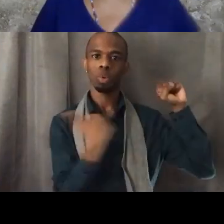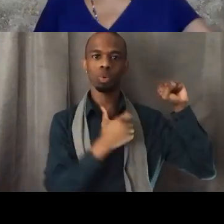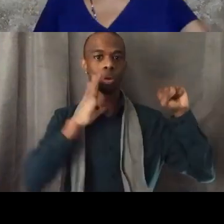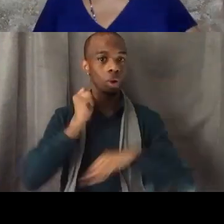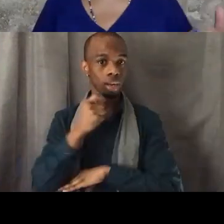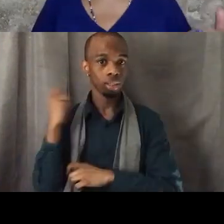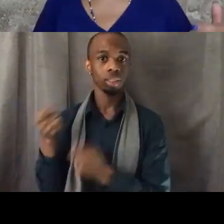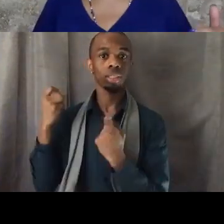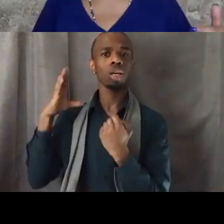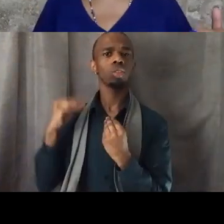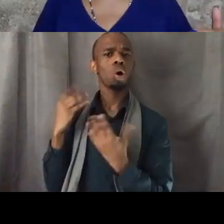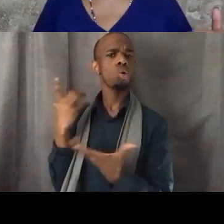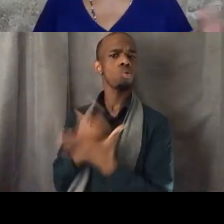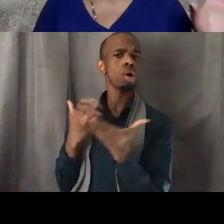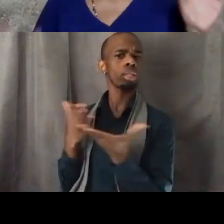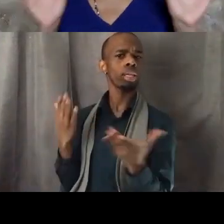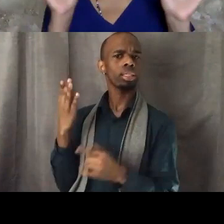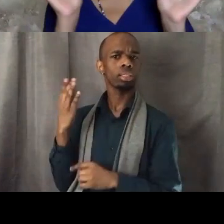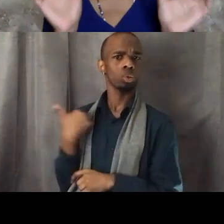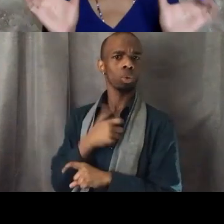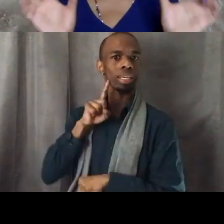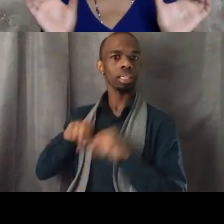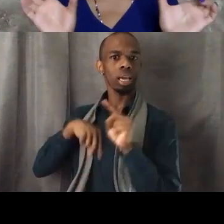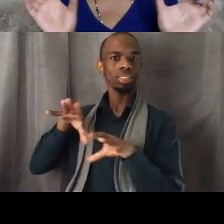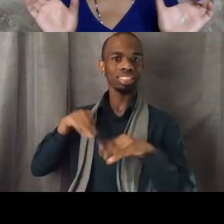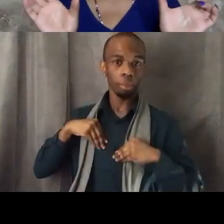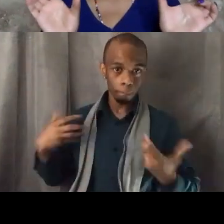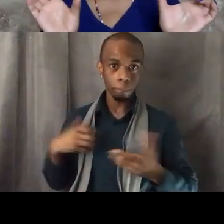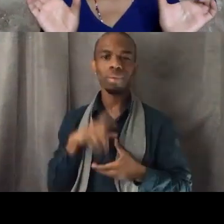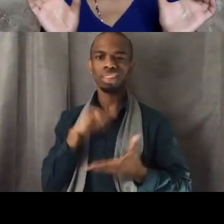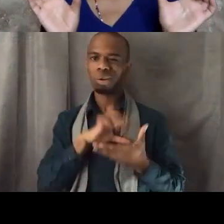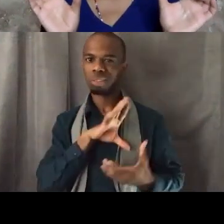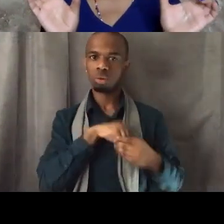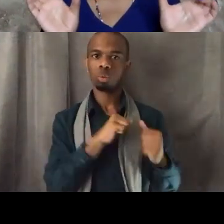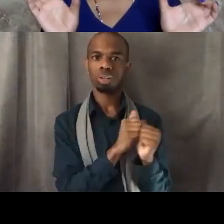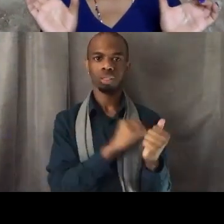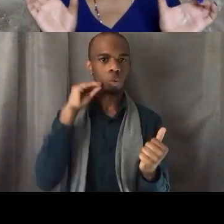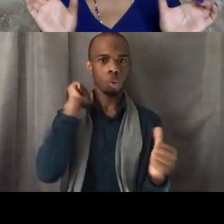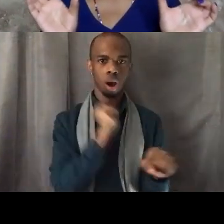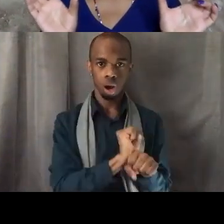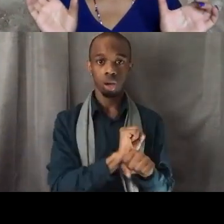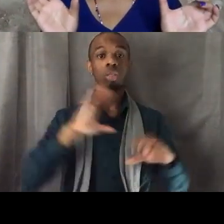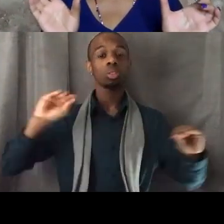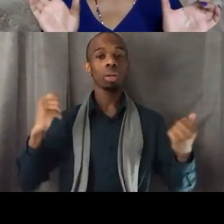So that was the other part of the assignment. So there's these conflicts, we can live with some of the conflicts